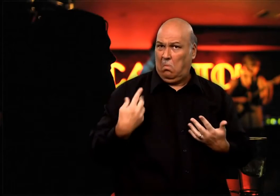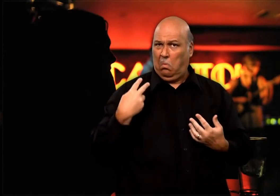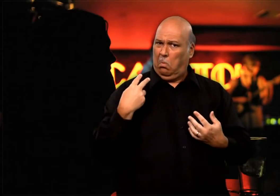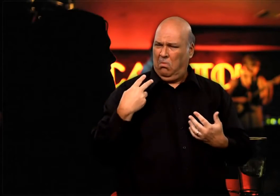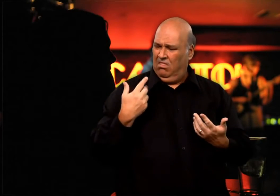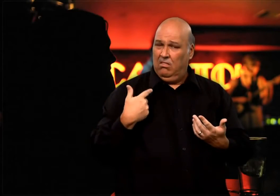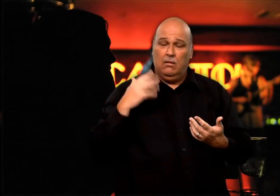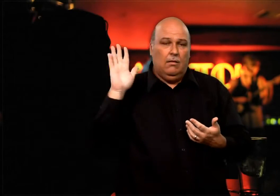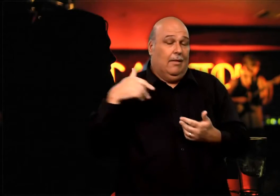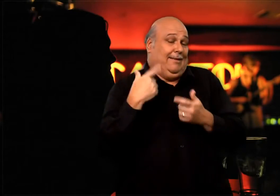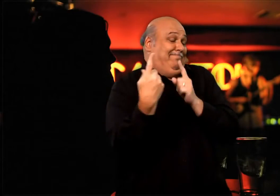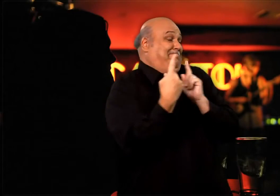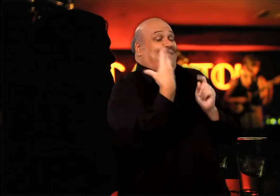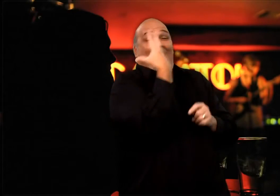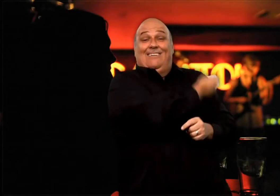talking to each other outside on the patio!